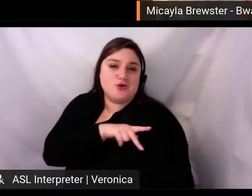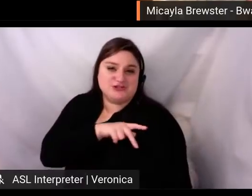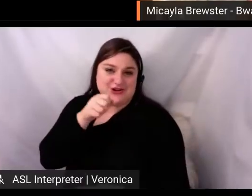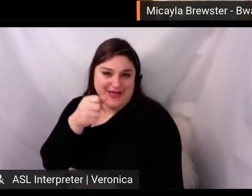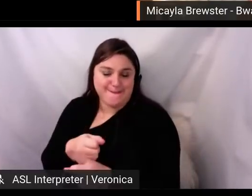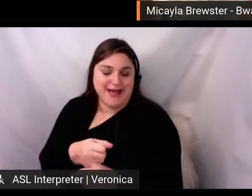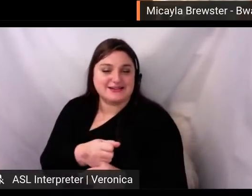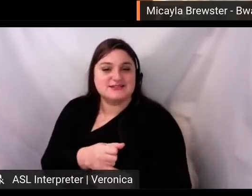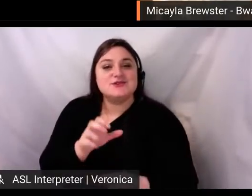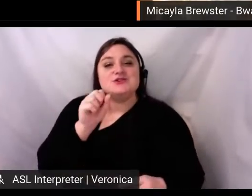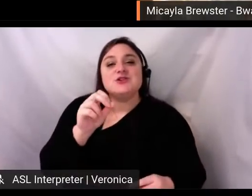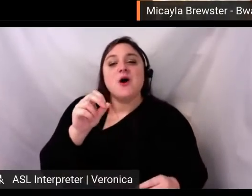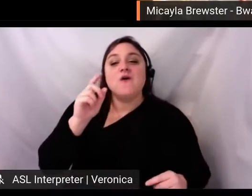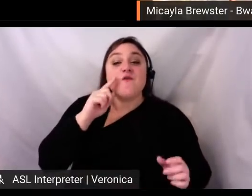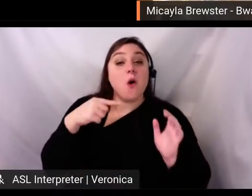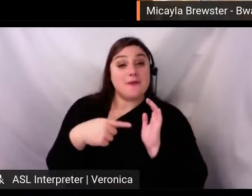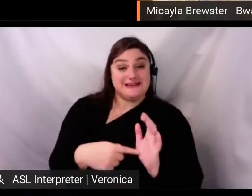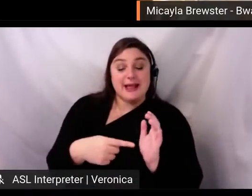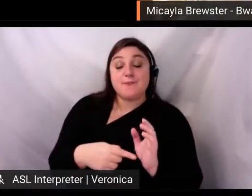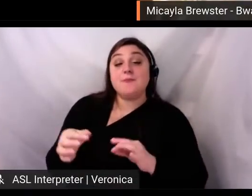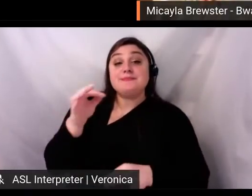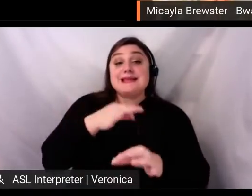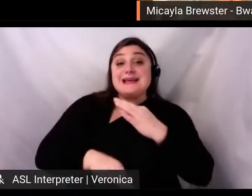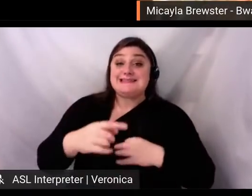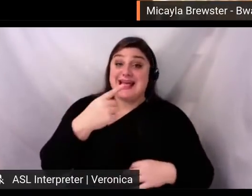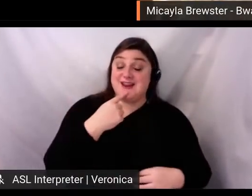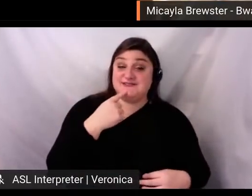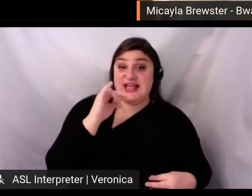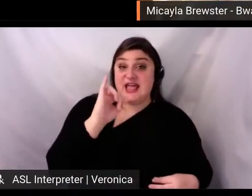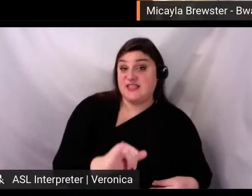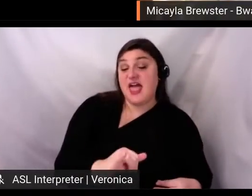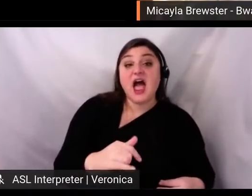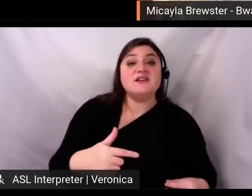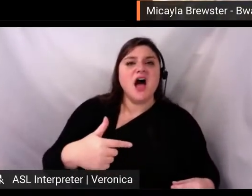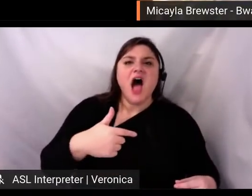Matter Again." We said, "I'm ready to heal with my community," and